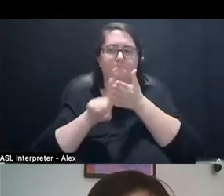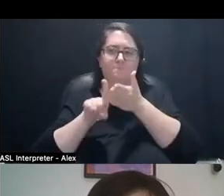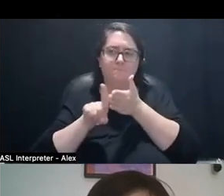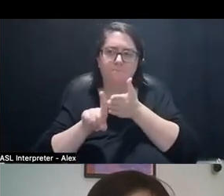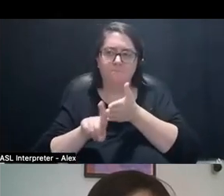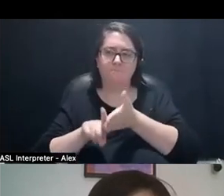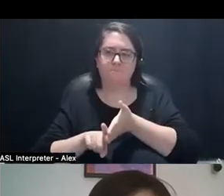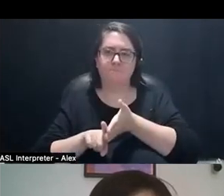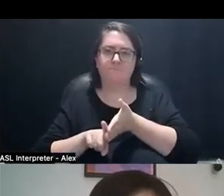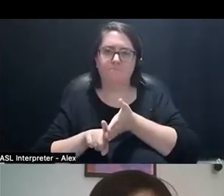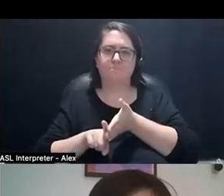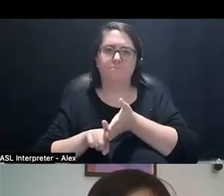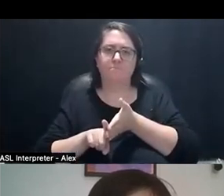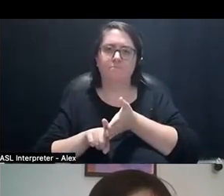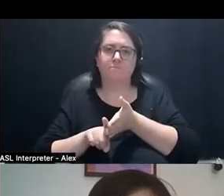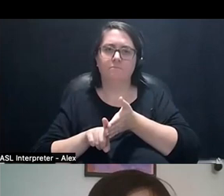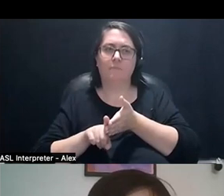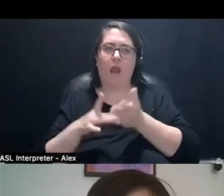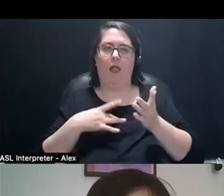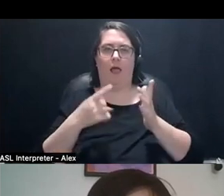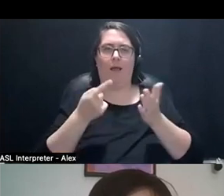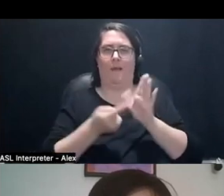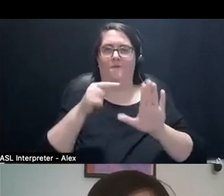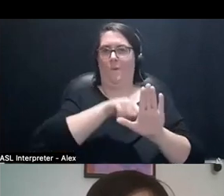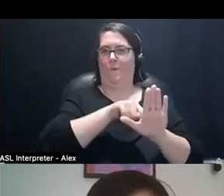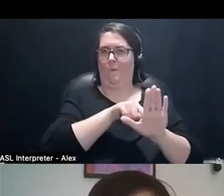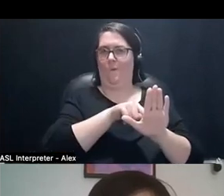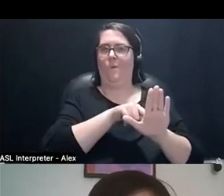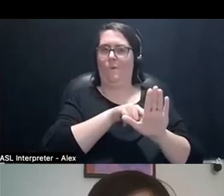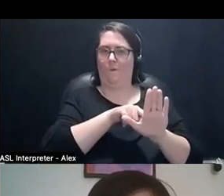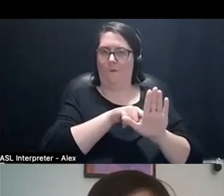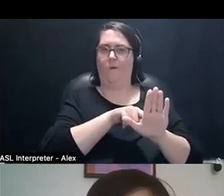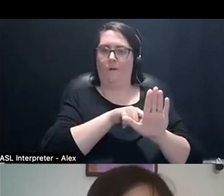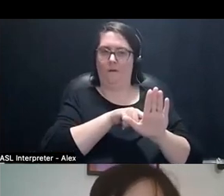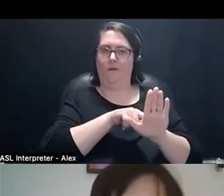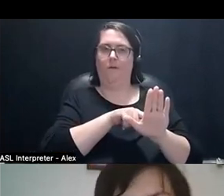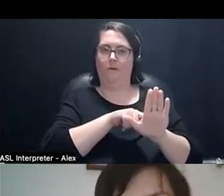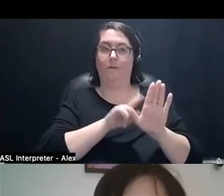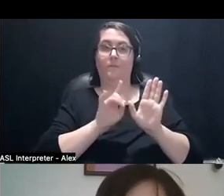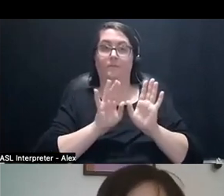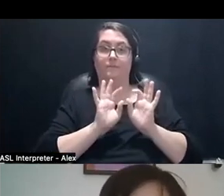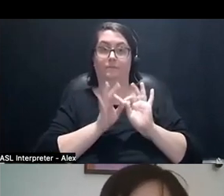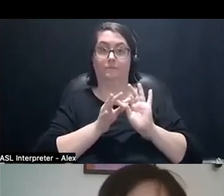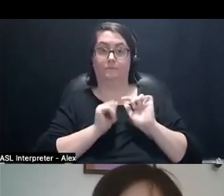and I was thinking, I like to work with metaphors. And I was interested in thinking